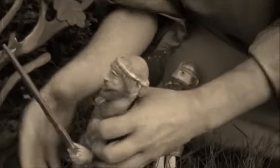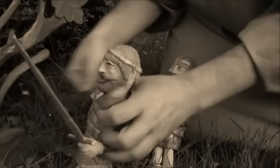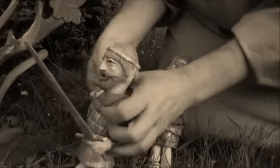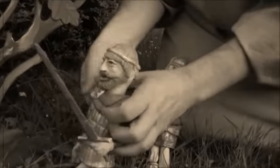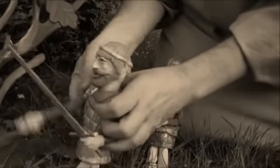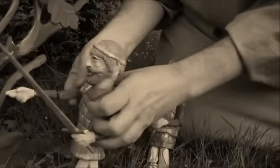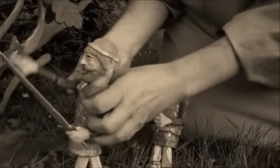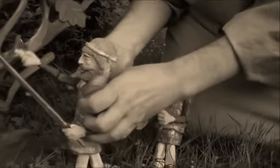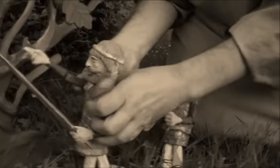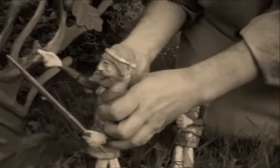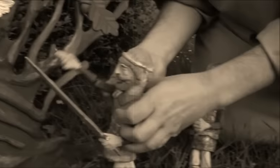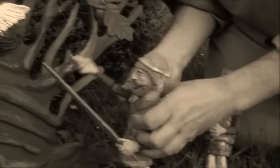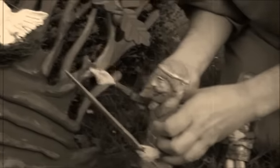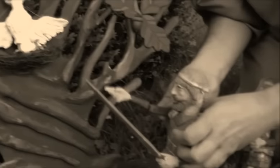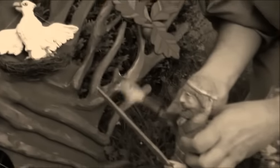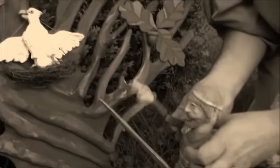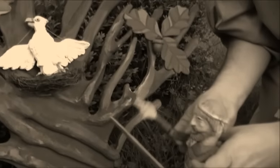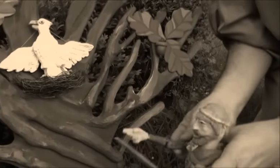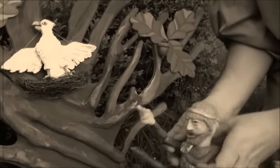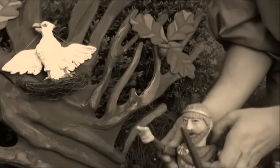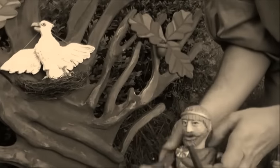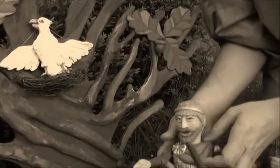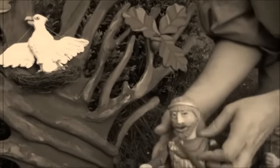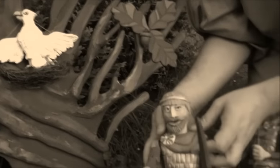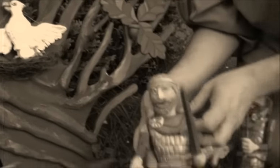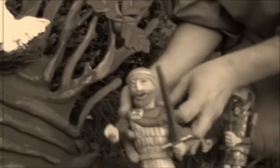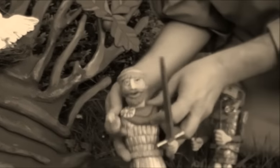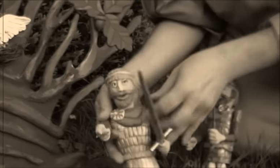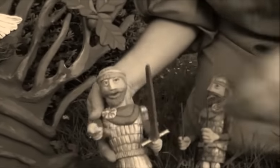He took the eagle as a good omen.